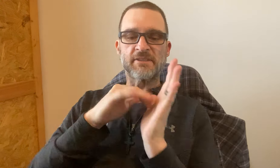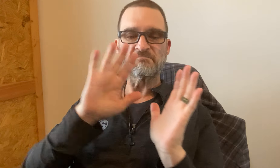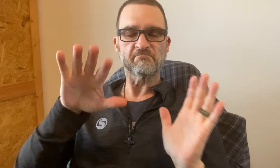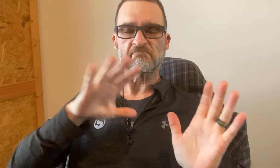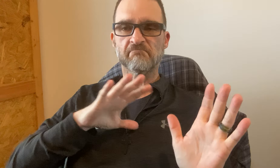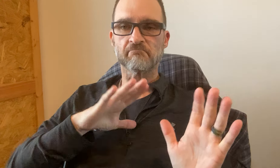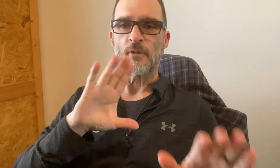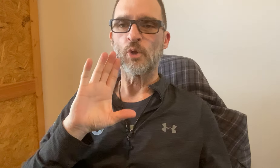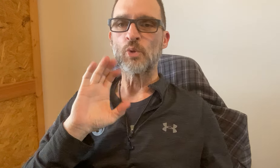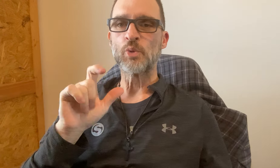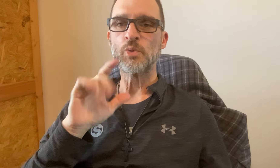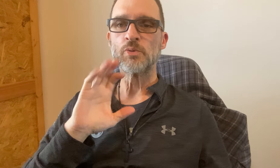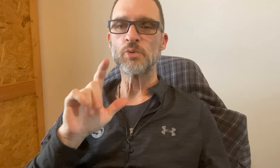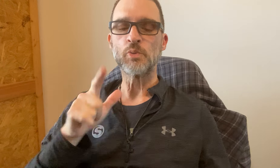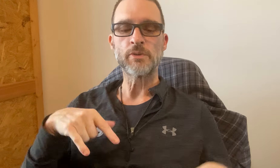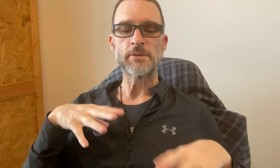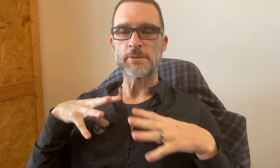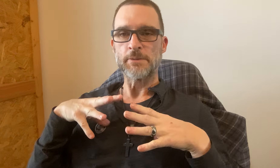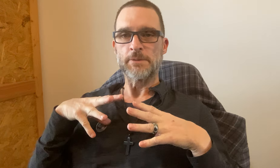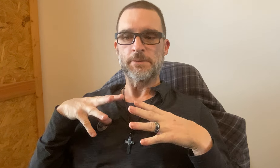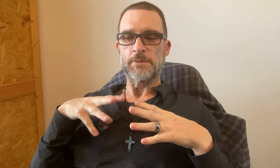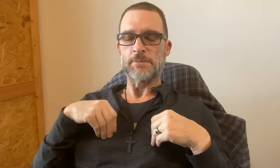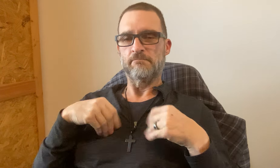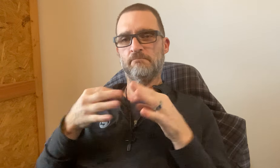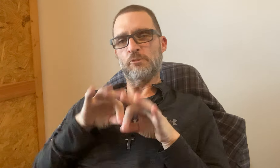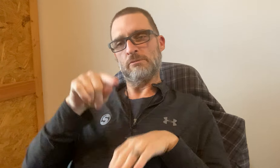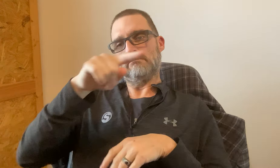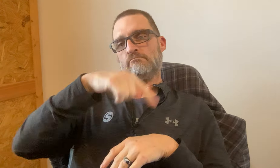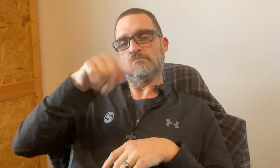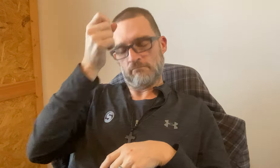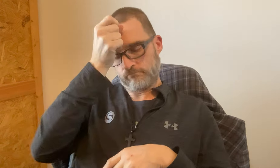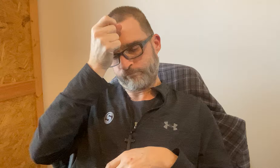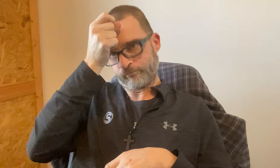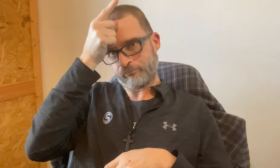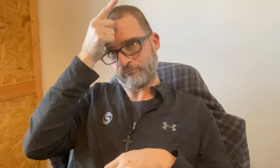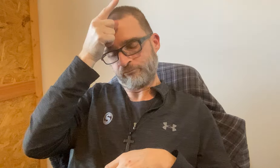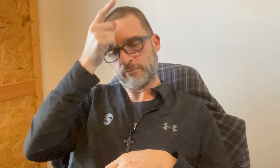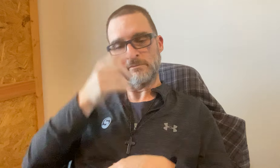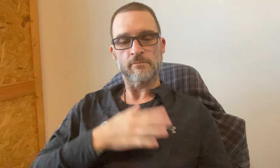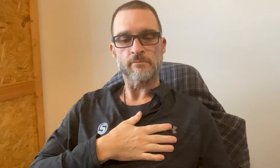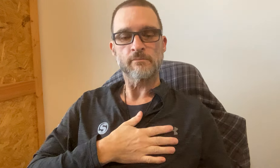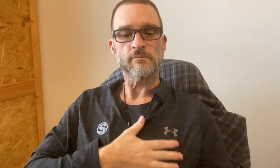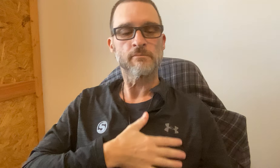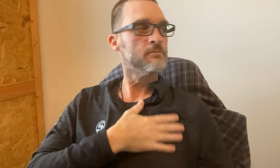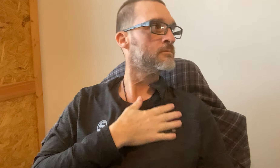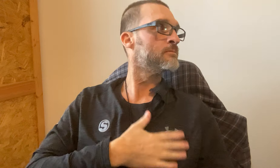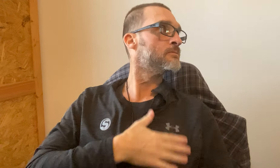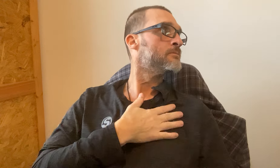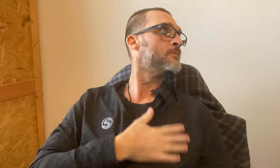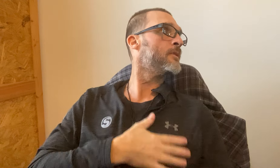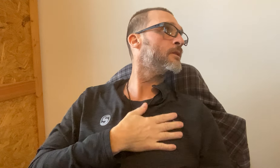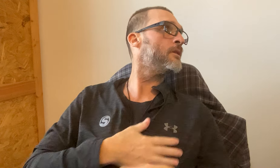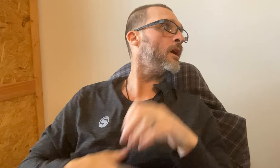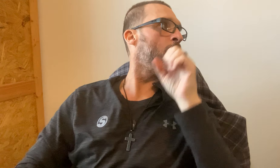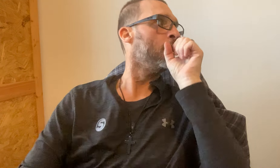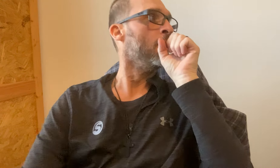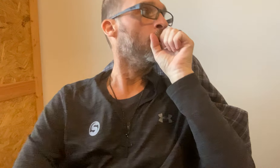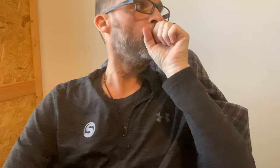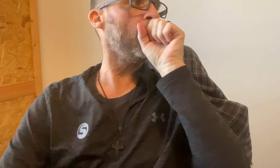I'll be saying it all over again. That's fine. I'll keep my cool and accept it. It's important that you all understand.